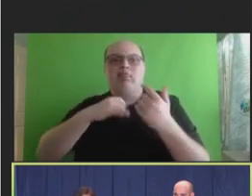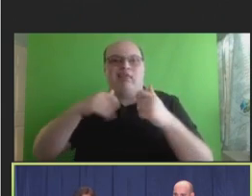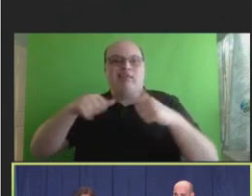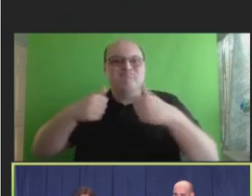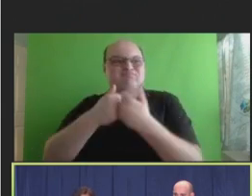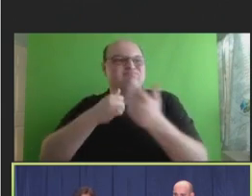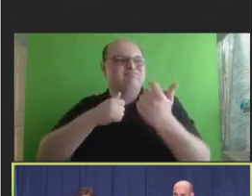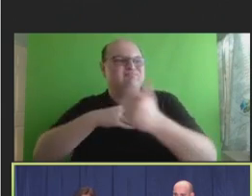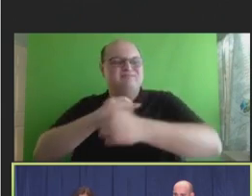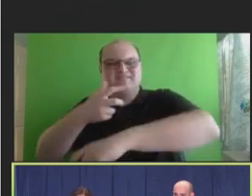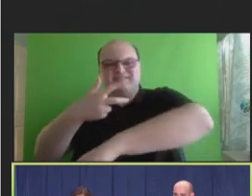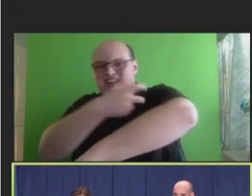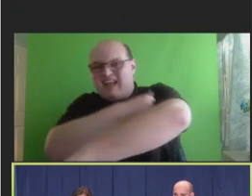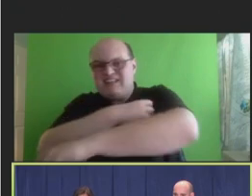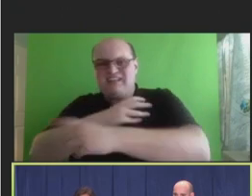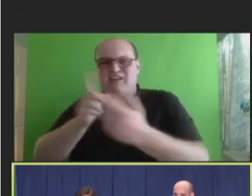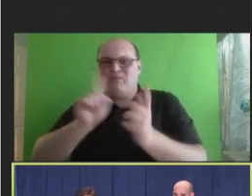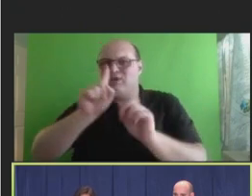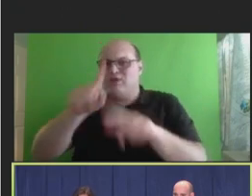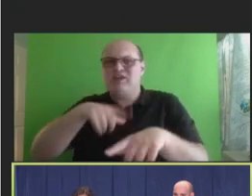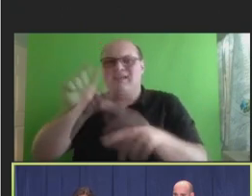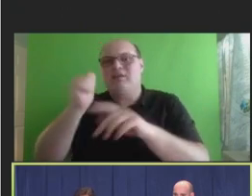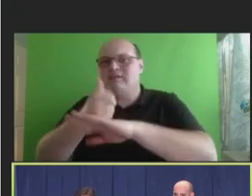to where you know, you don't need an account. And you're going to -- you know, sort of make